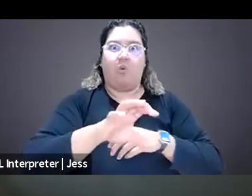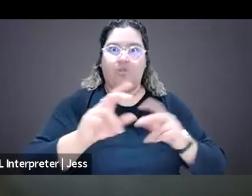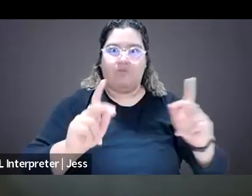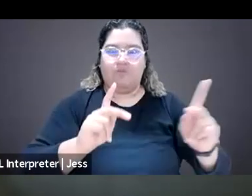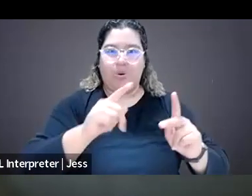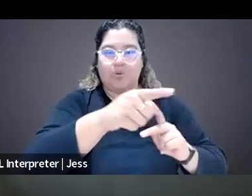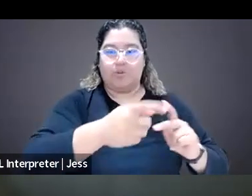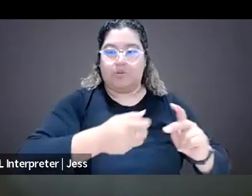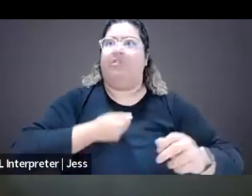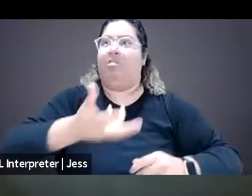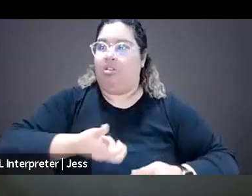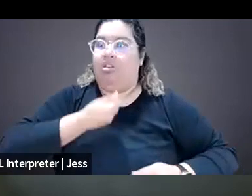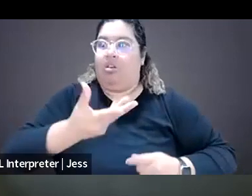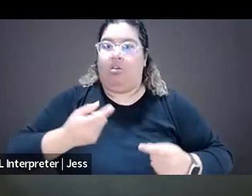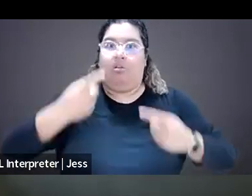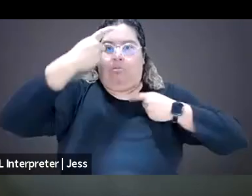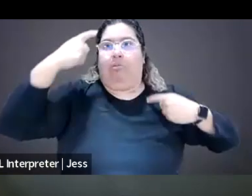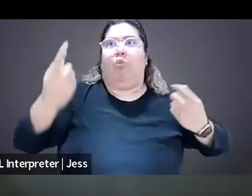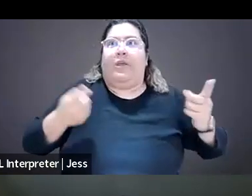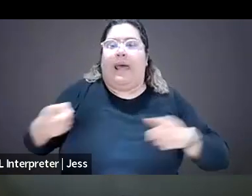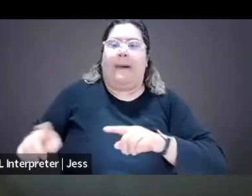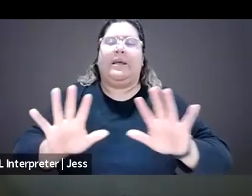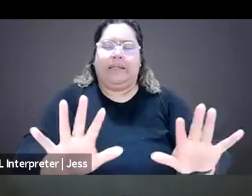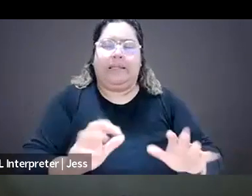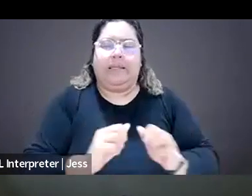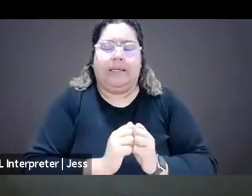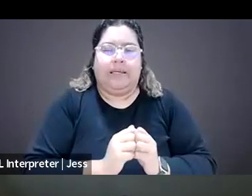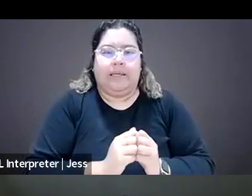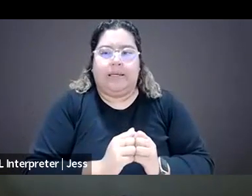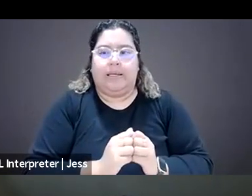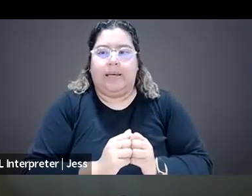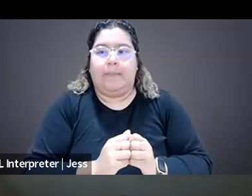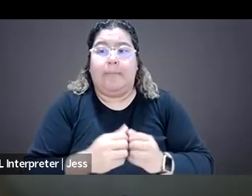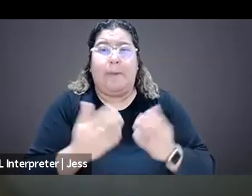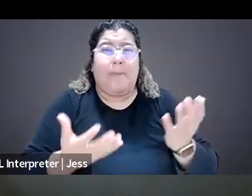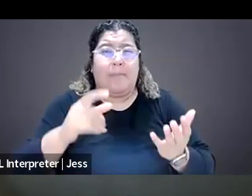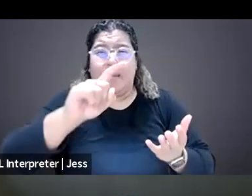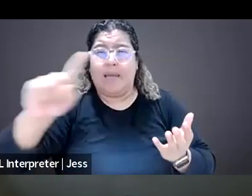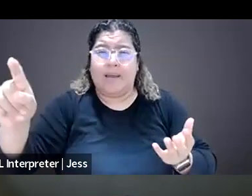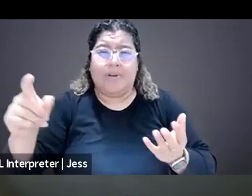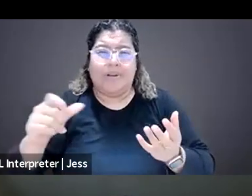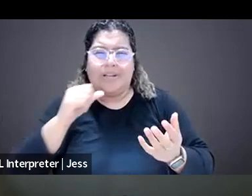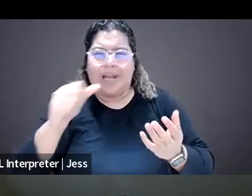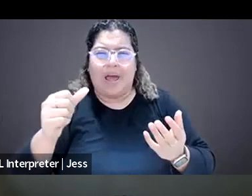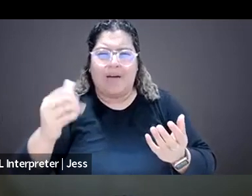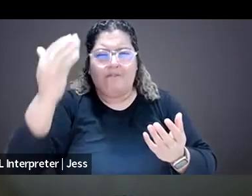I know that some of our sort of viewers or some of the attendees may be sort of less familiar with kind of what the reality of facing down one of these like,